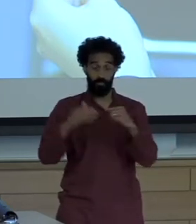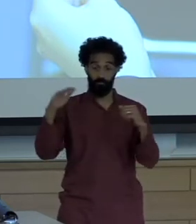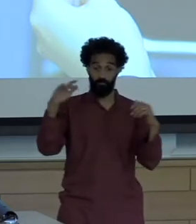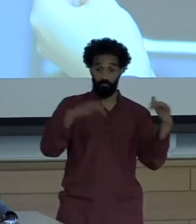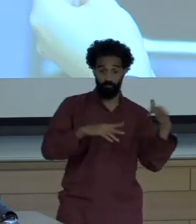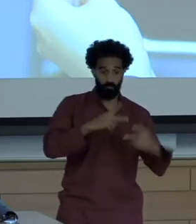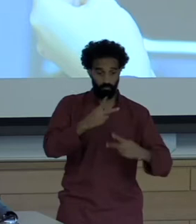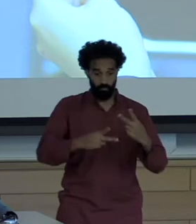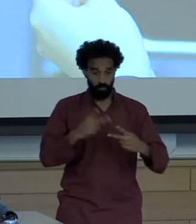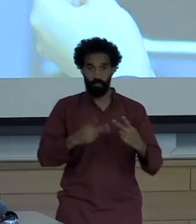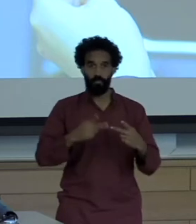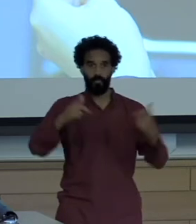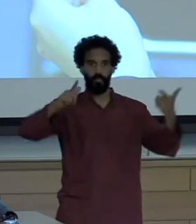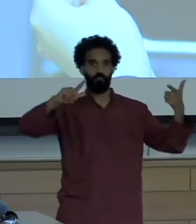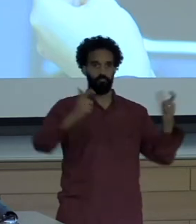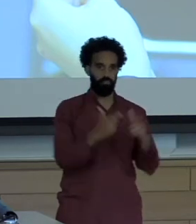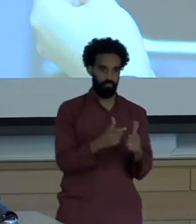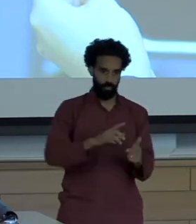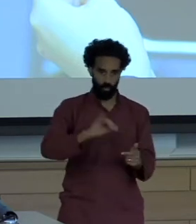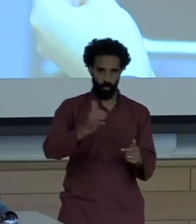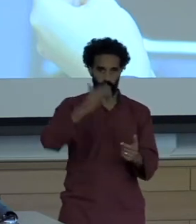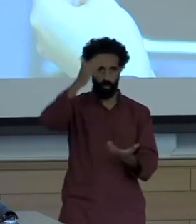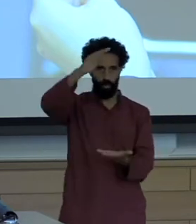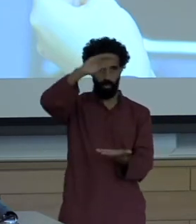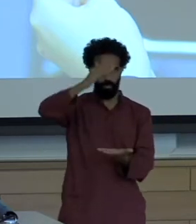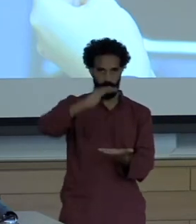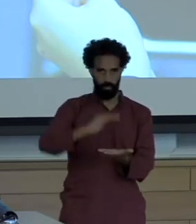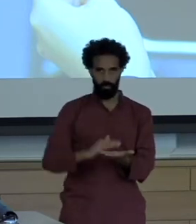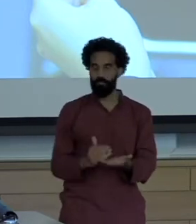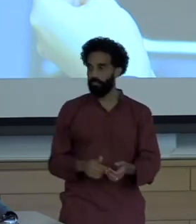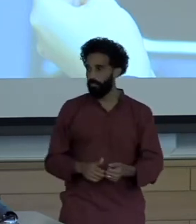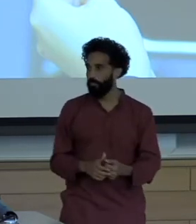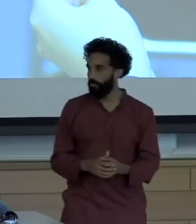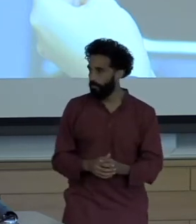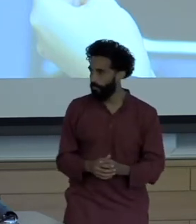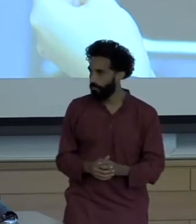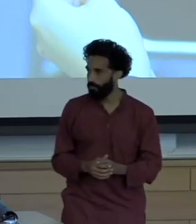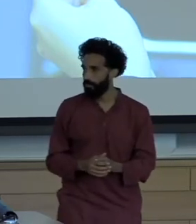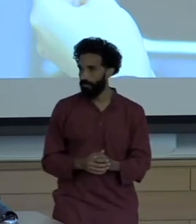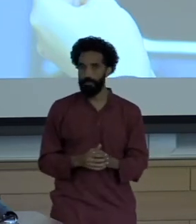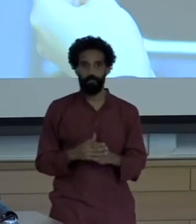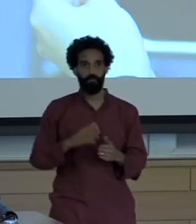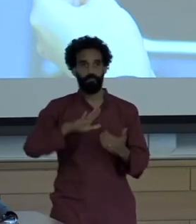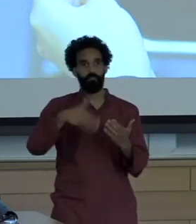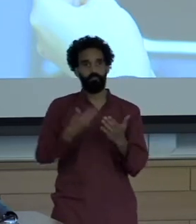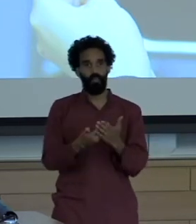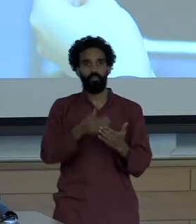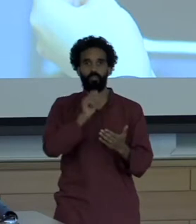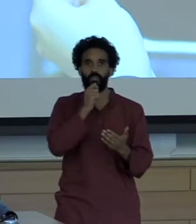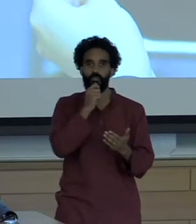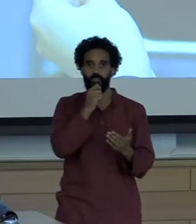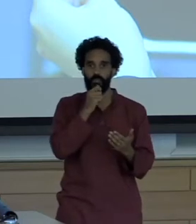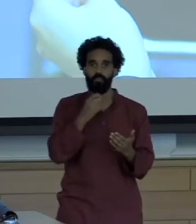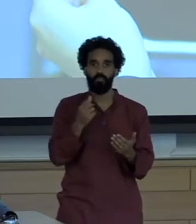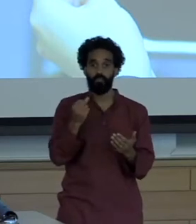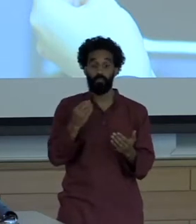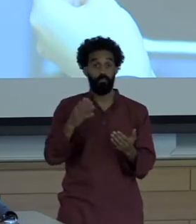say New England in the winter to Punta Cana, right and that is a major source of revenue so